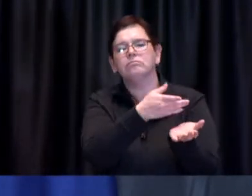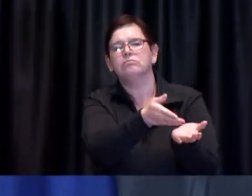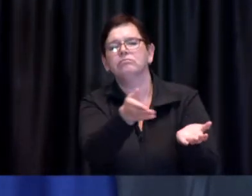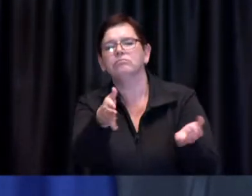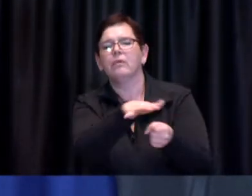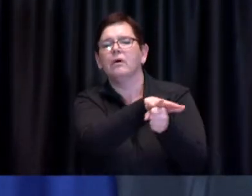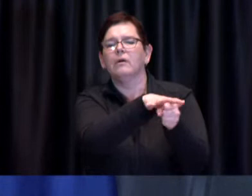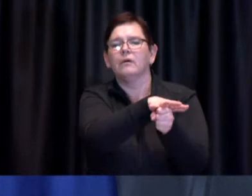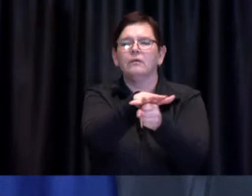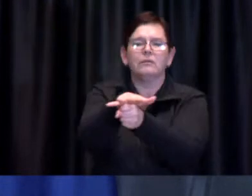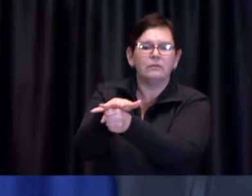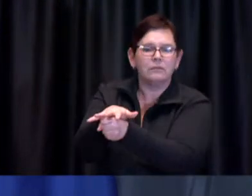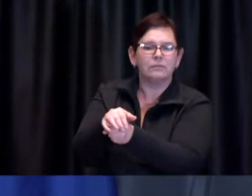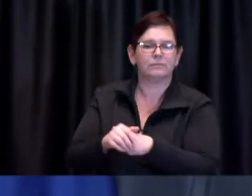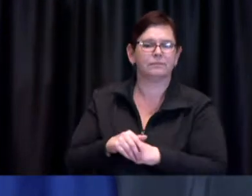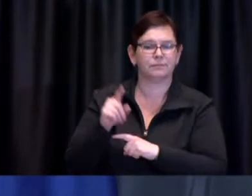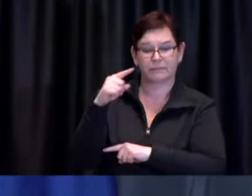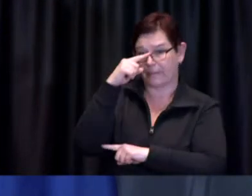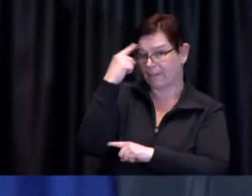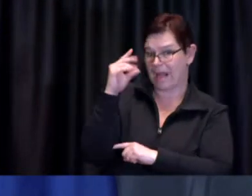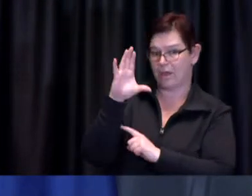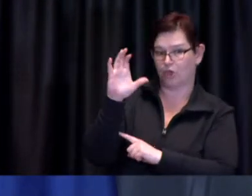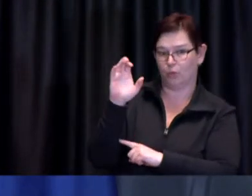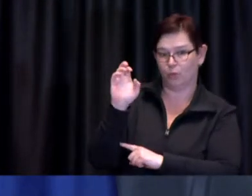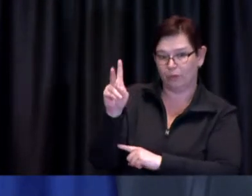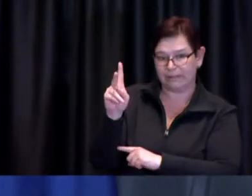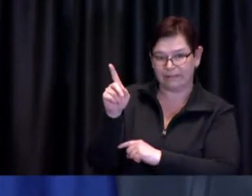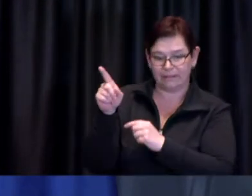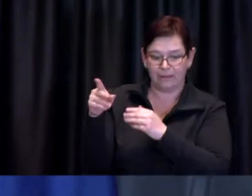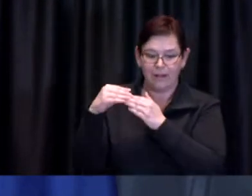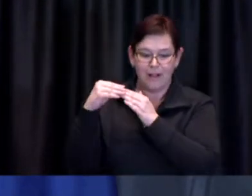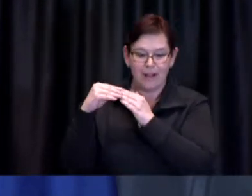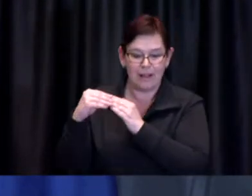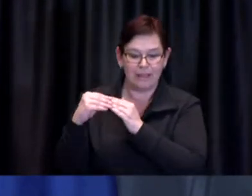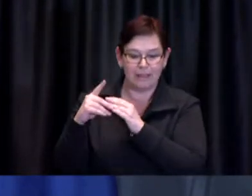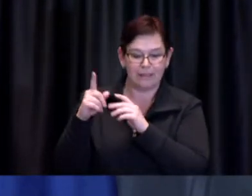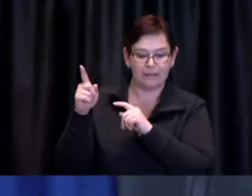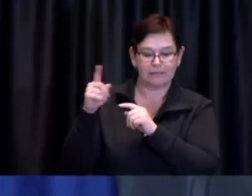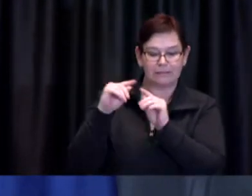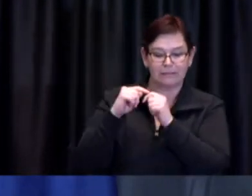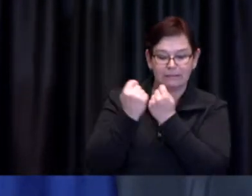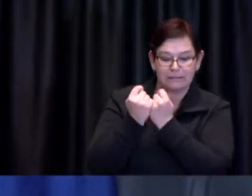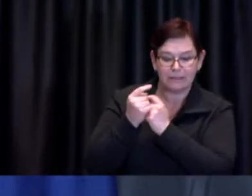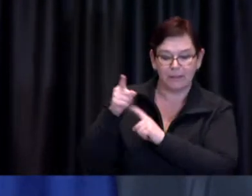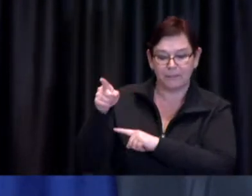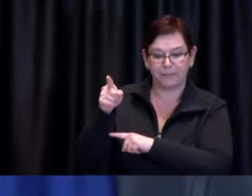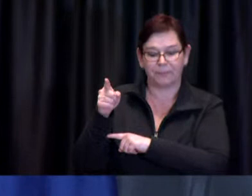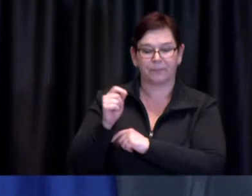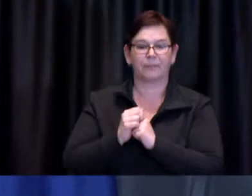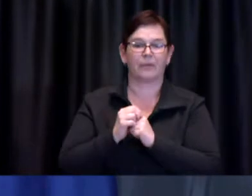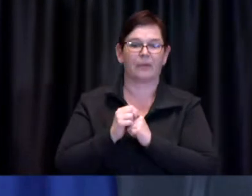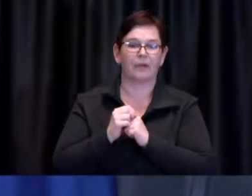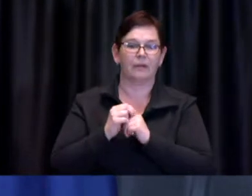Black Creek Humber Summit the lead agency Lumacare Downtown east the lead agency is the 519 Community Centre